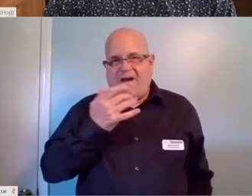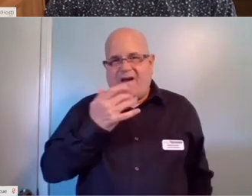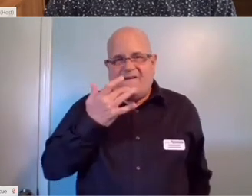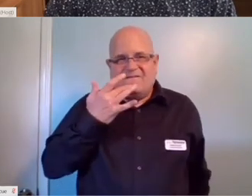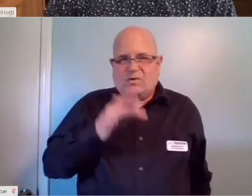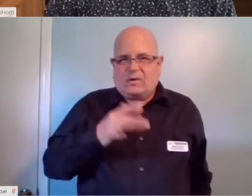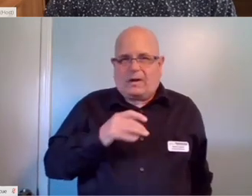anywhere right now.